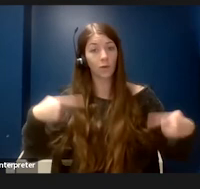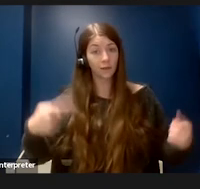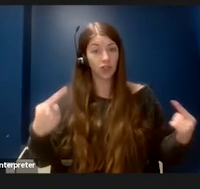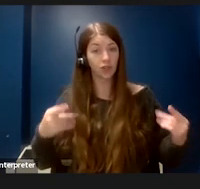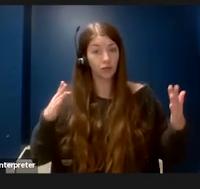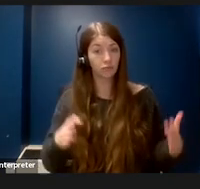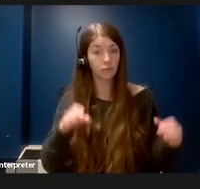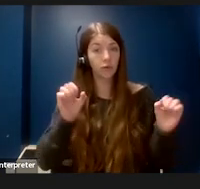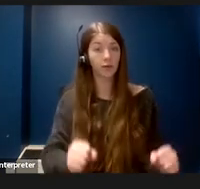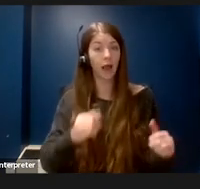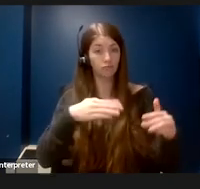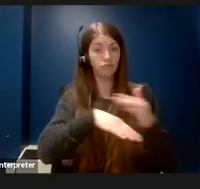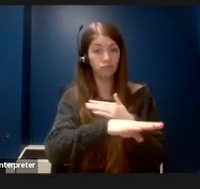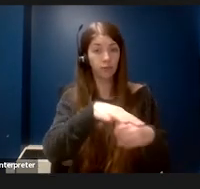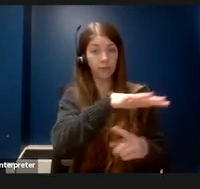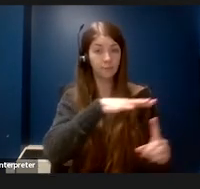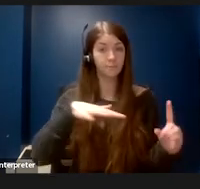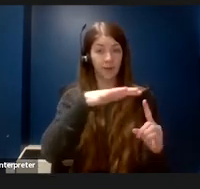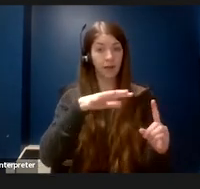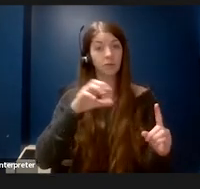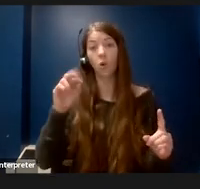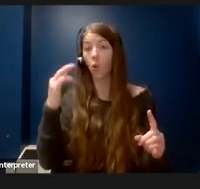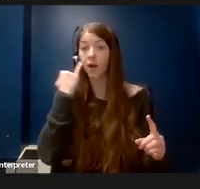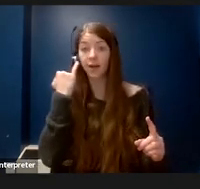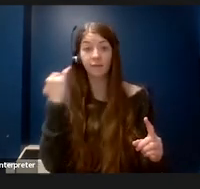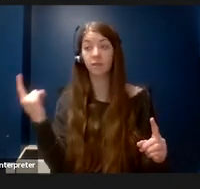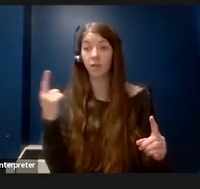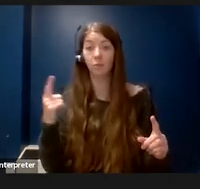It also allows somebody pushing a cart full of luggage or a child in a stroller